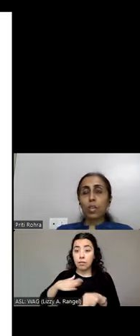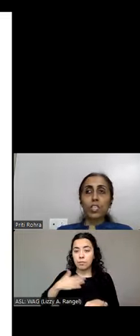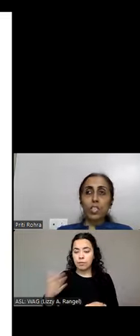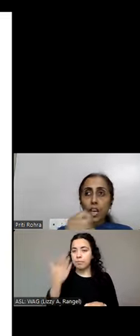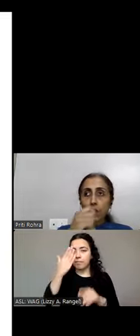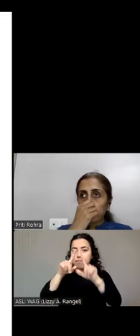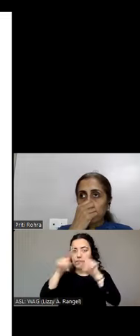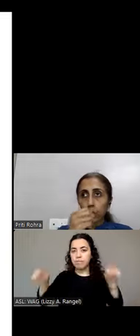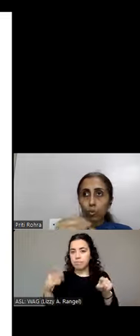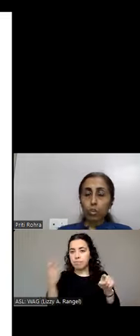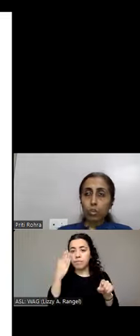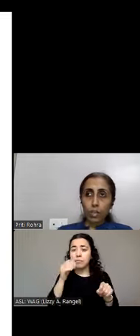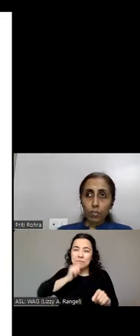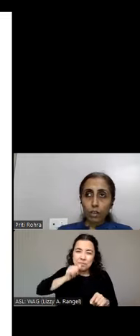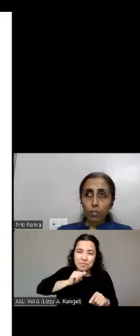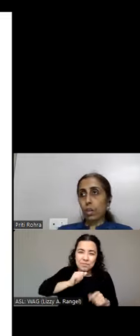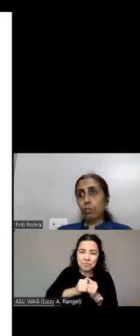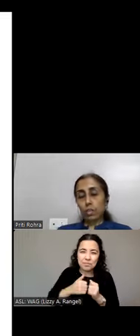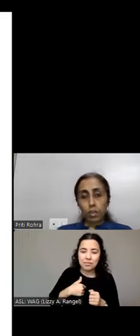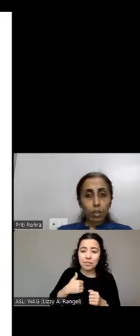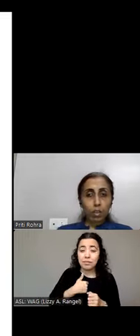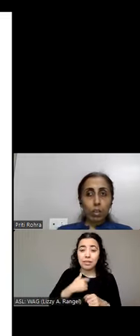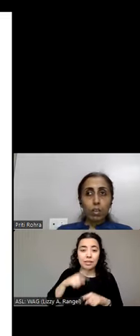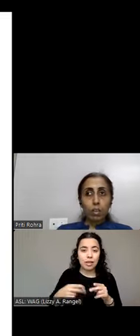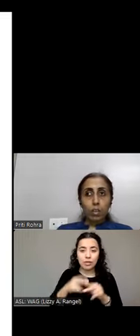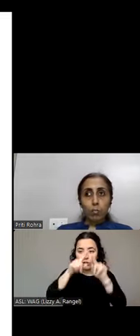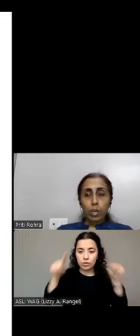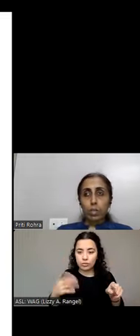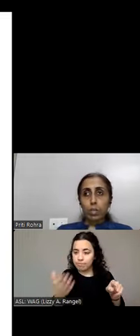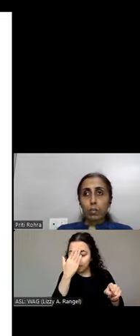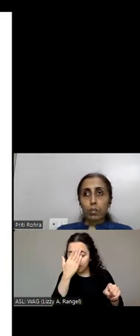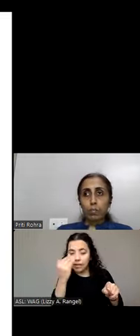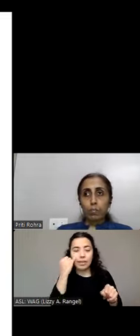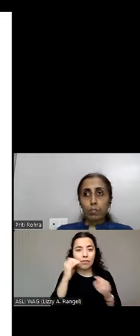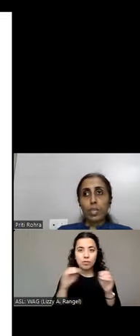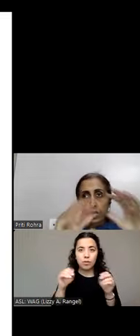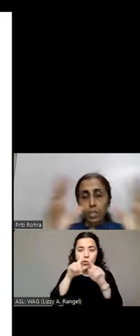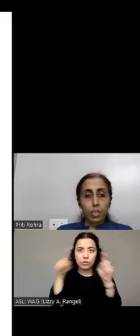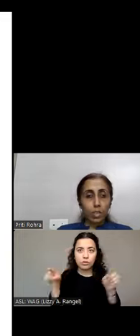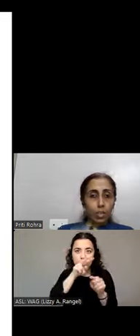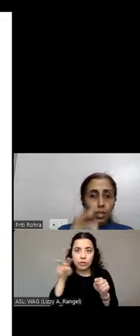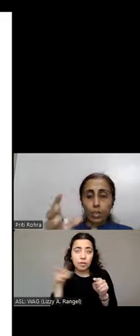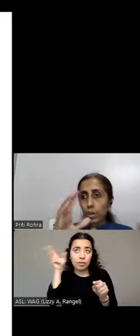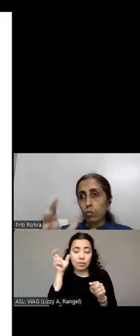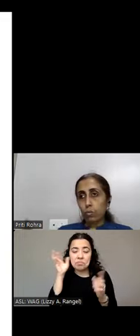because I won't be able to use a magnifier without a screen reader. But let's see how,